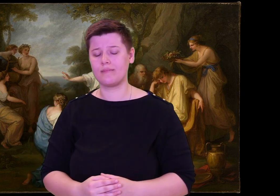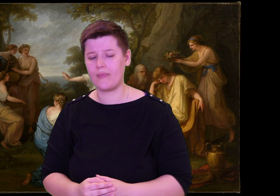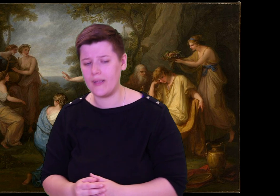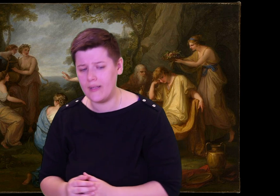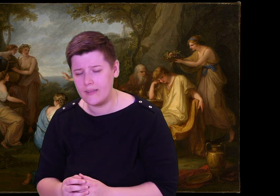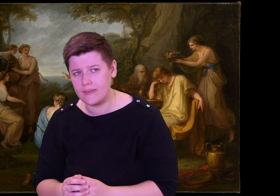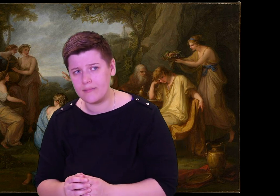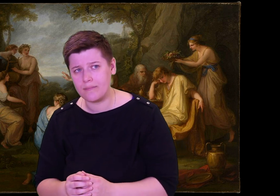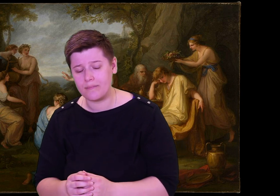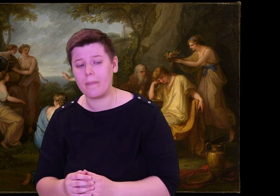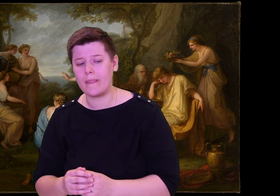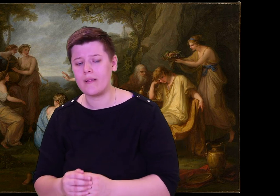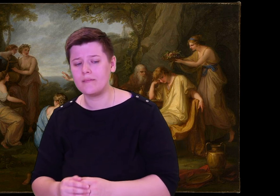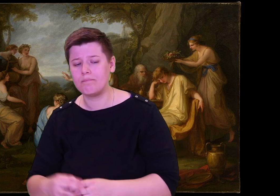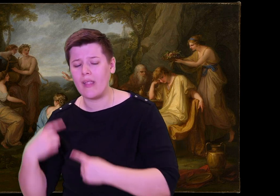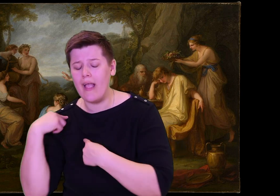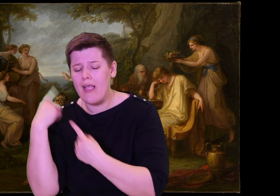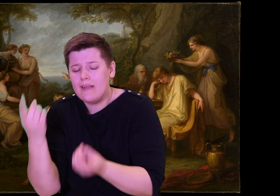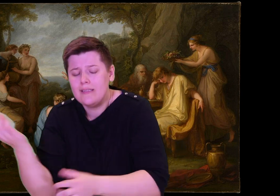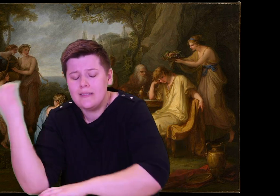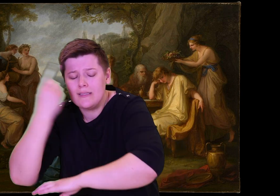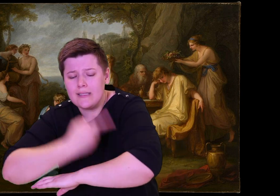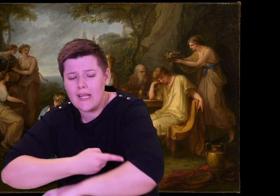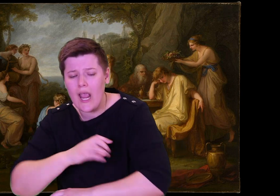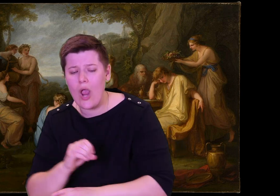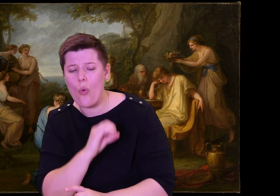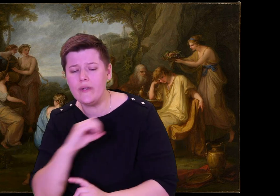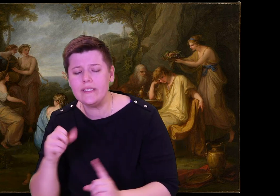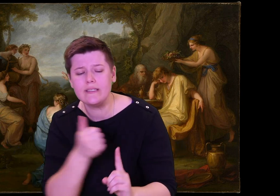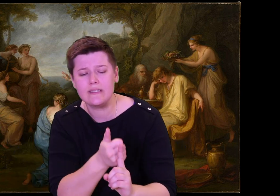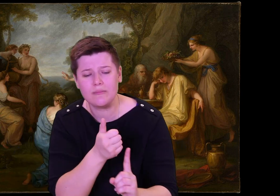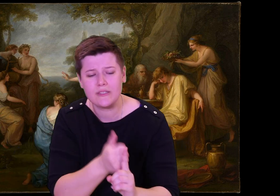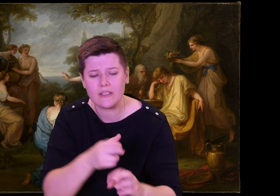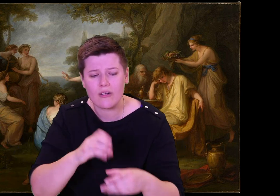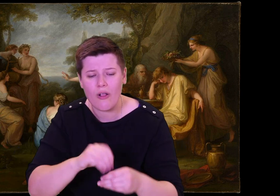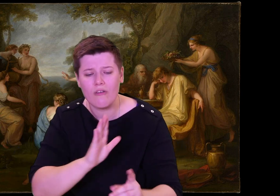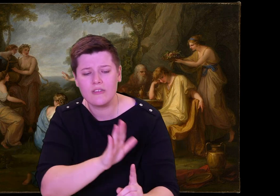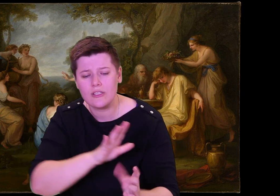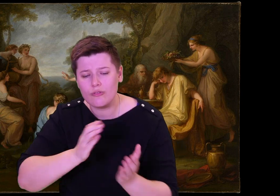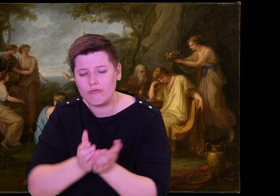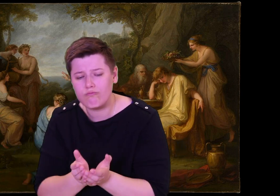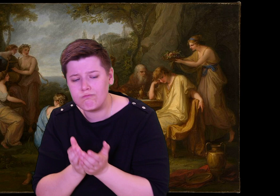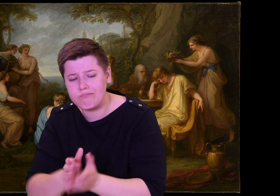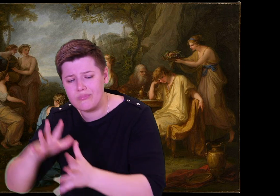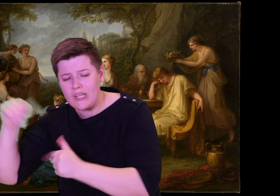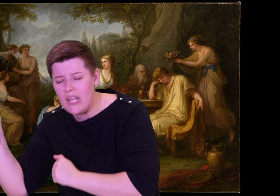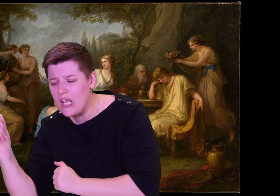Soon the men, their long dark hair flowing, were gathered all together